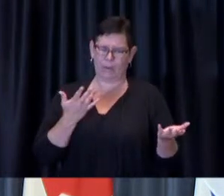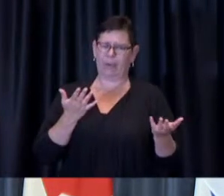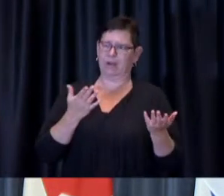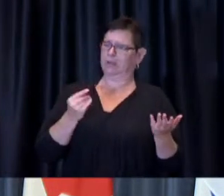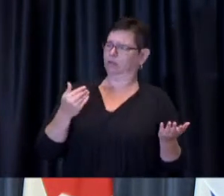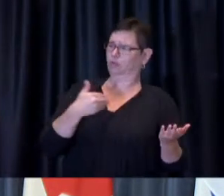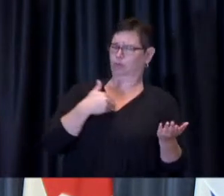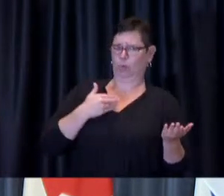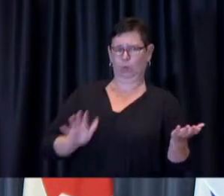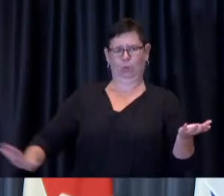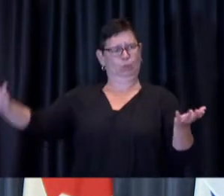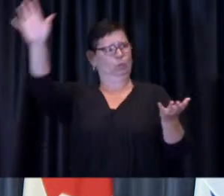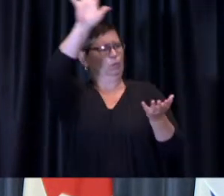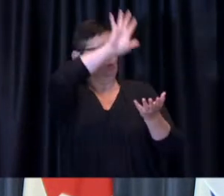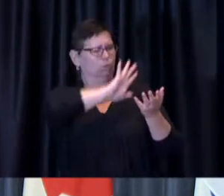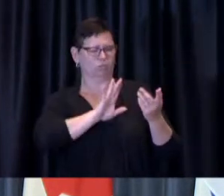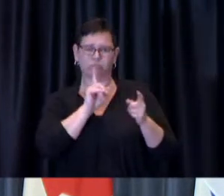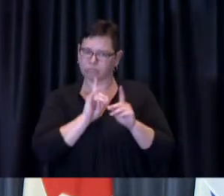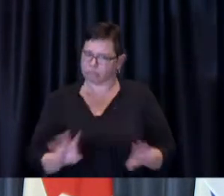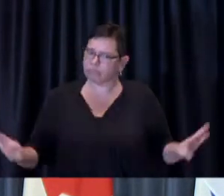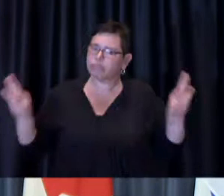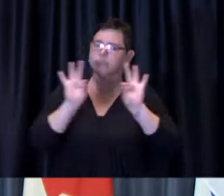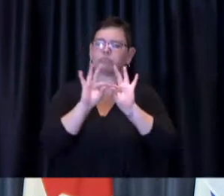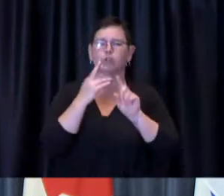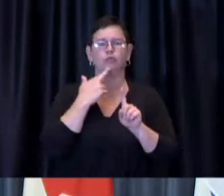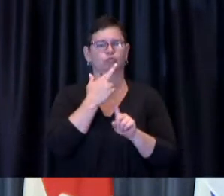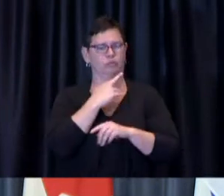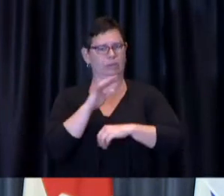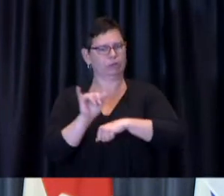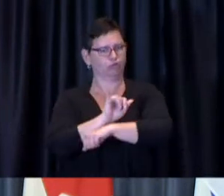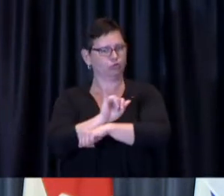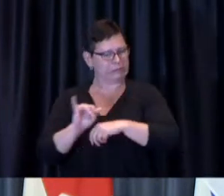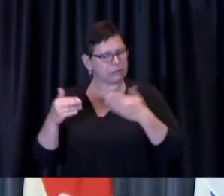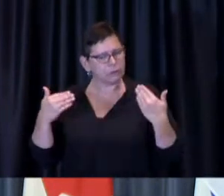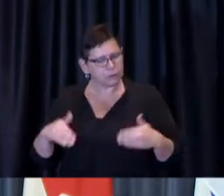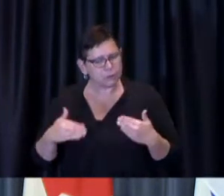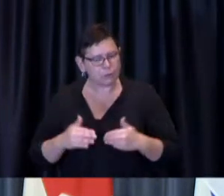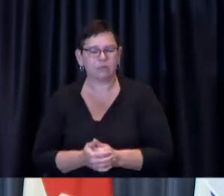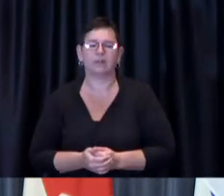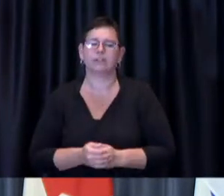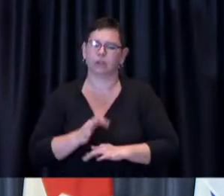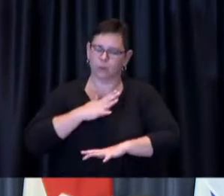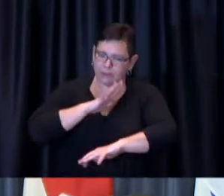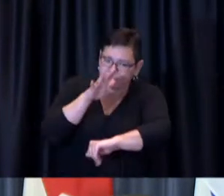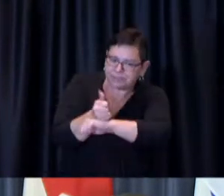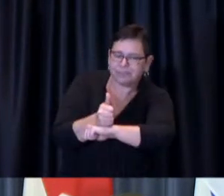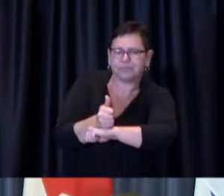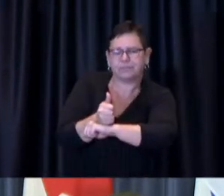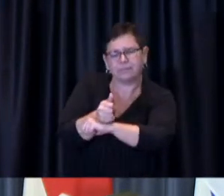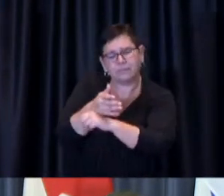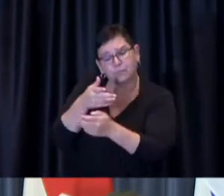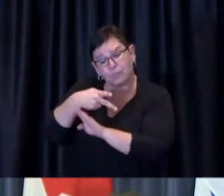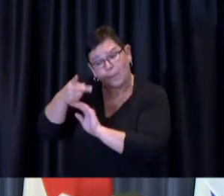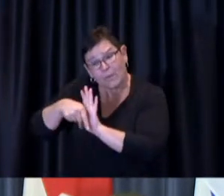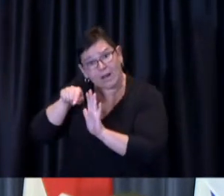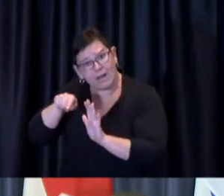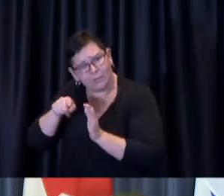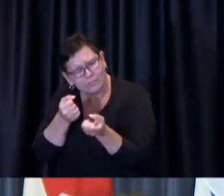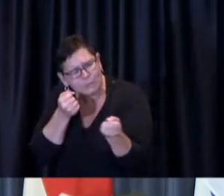and on our main streets and so now we're going to have this program to show support and help them get back on their feet in the restaurant and hospitality business.